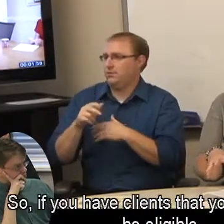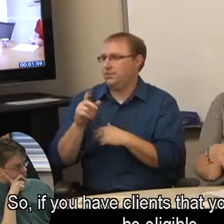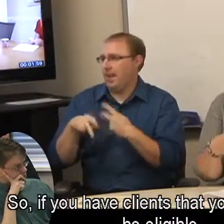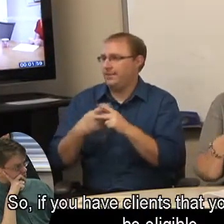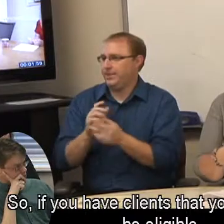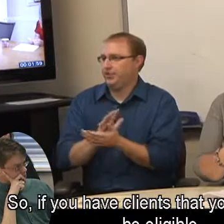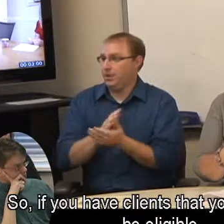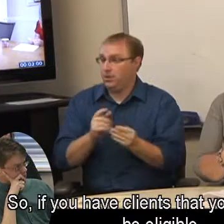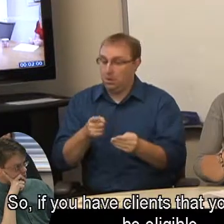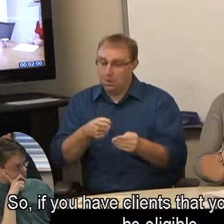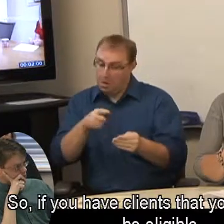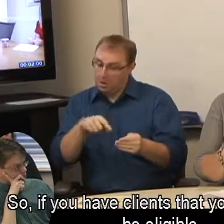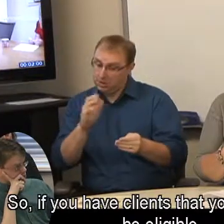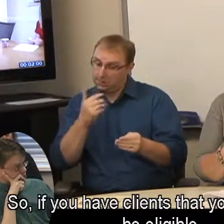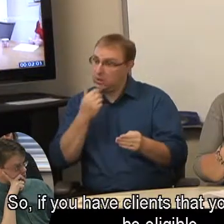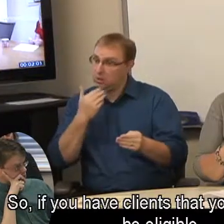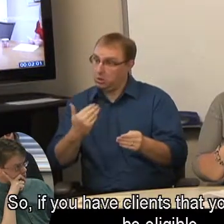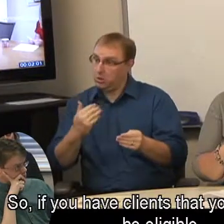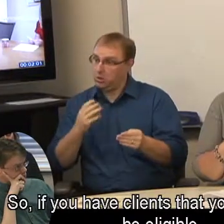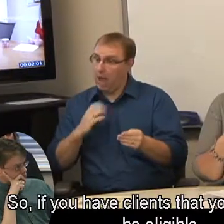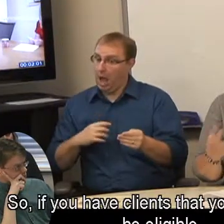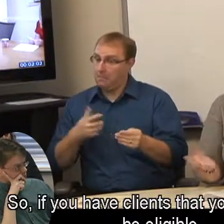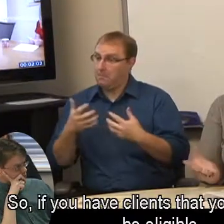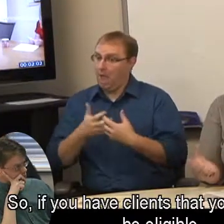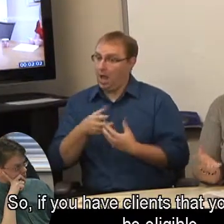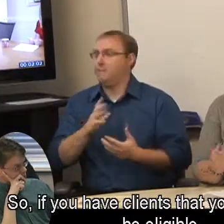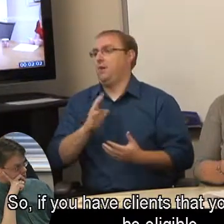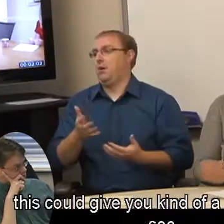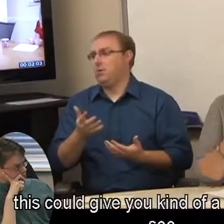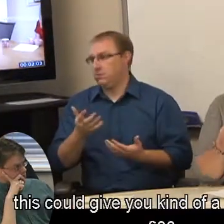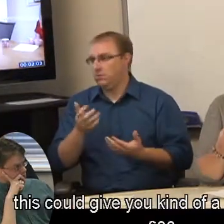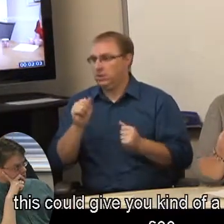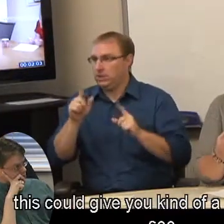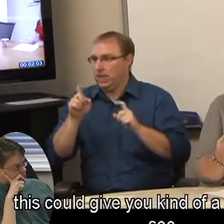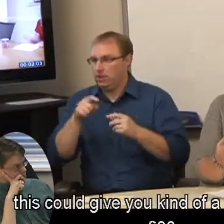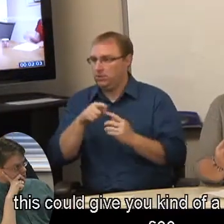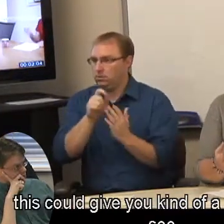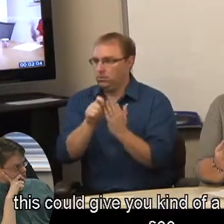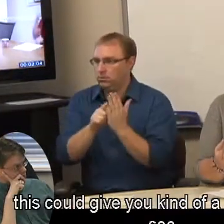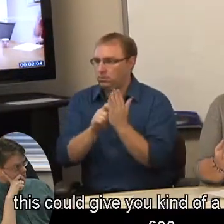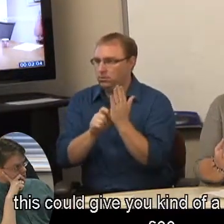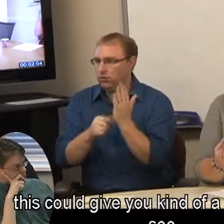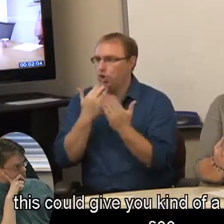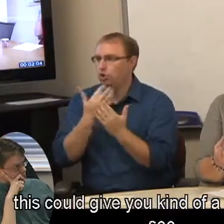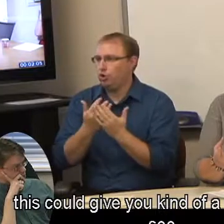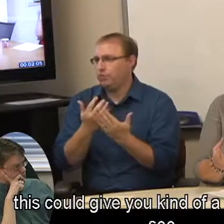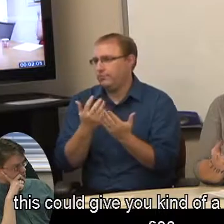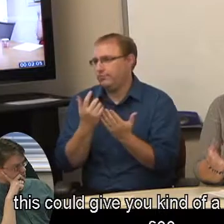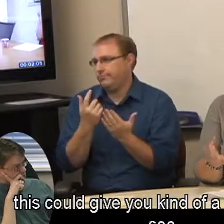So, if you have clients that you think might be eligible, this could give you kind of a reference to see